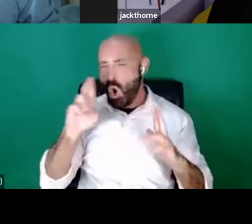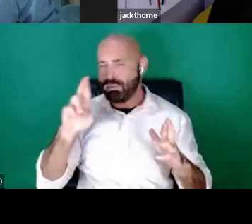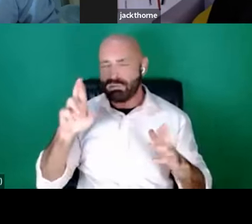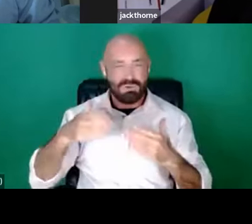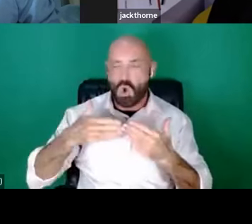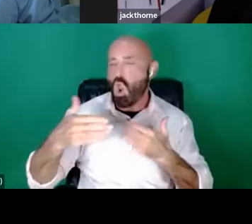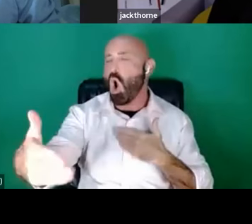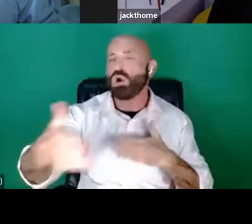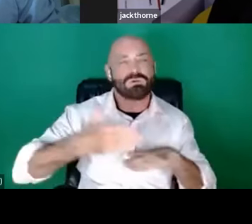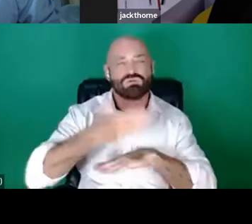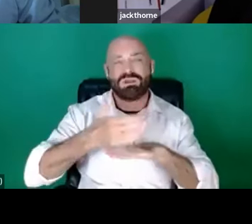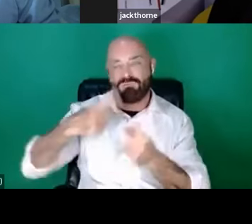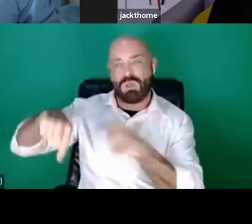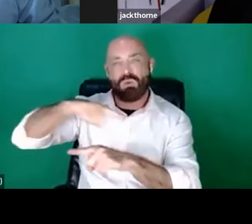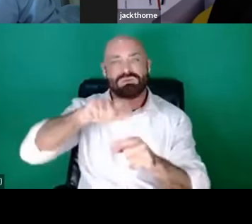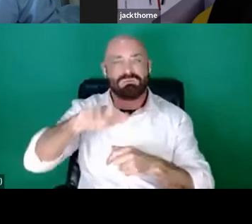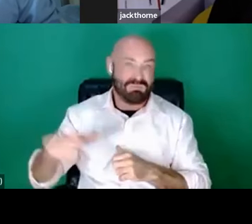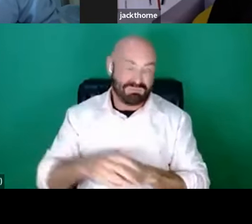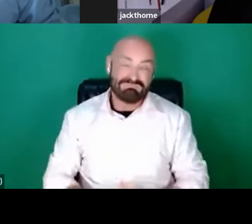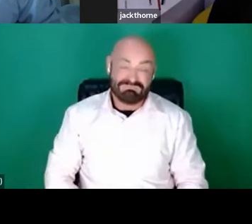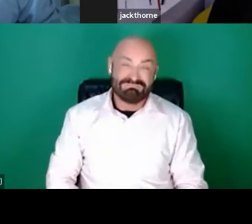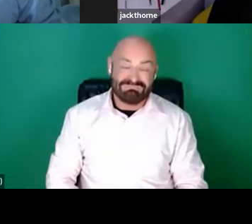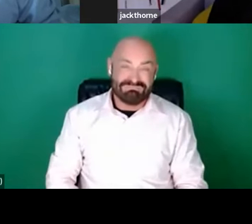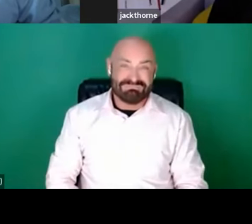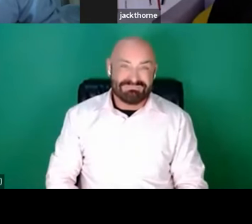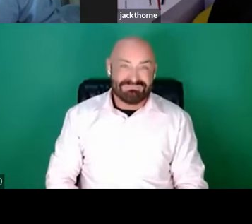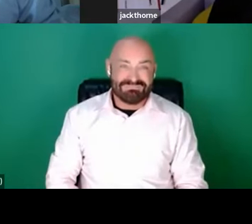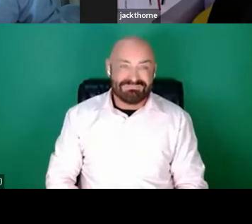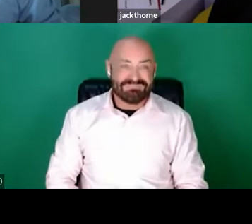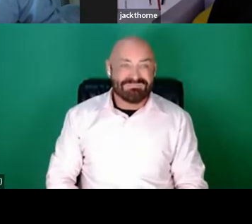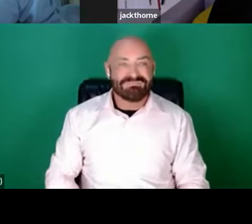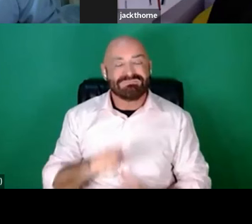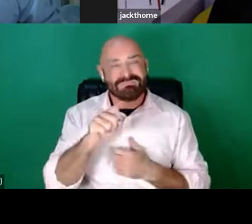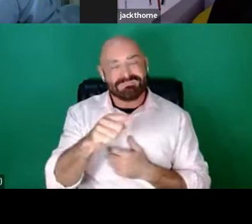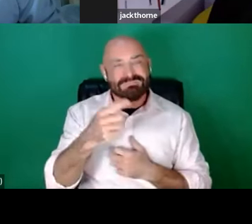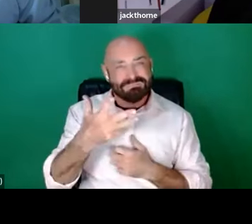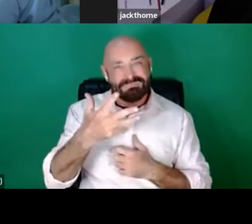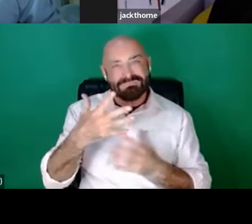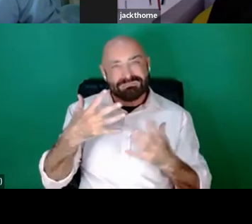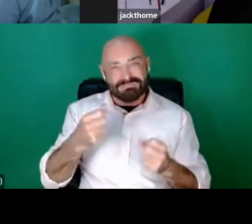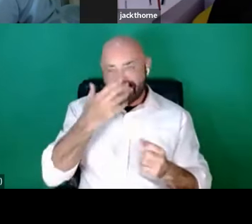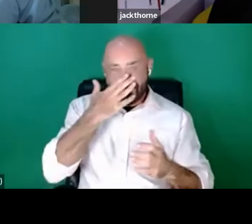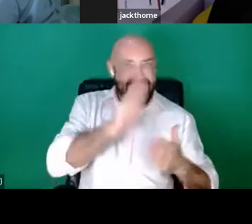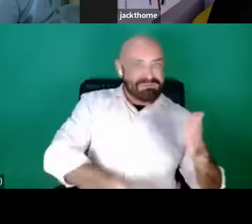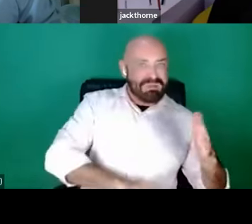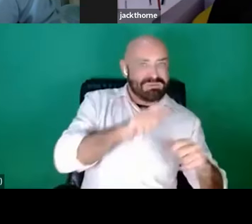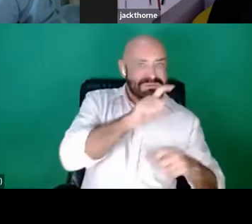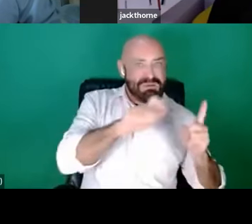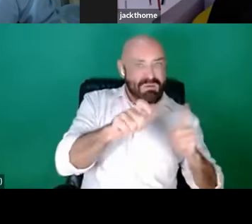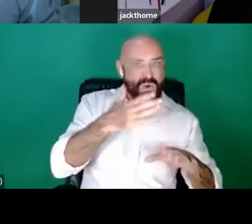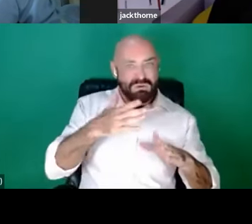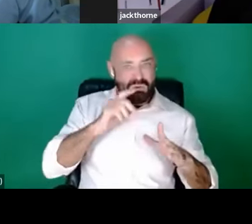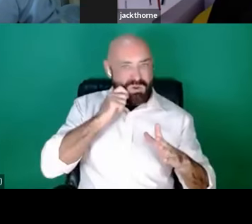those people. And I hope the experienced people will work with them like a training ground.